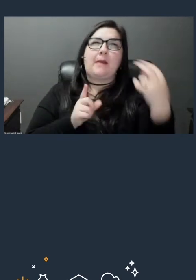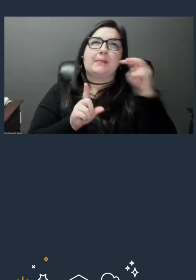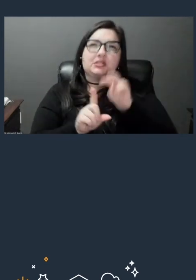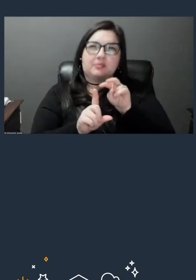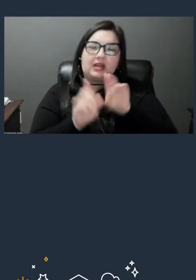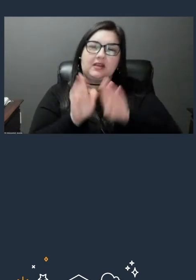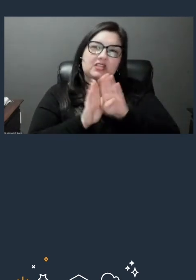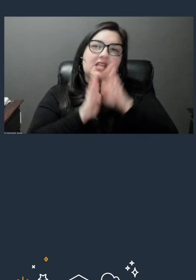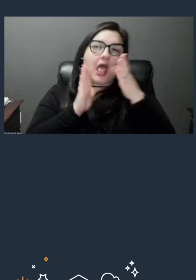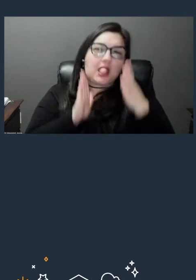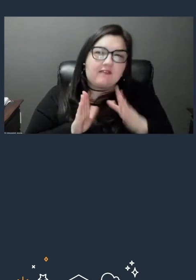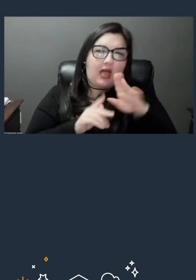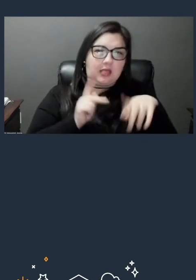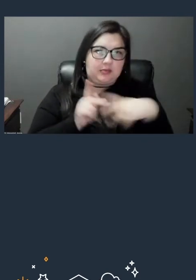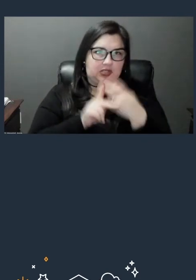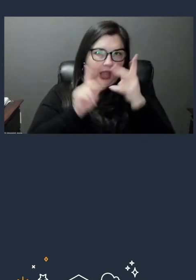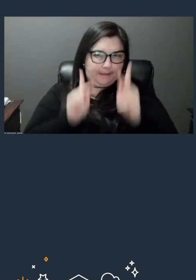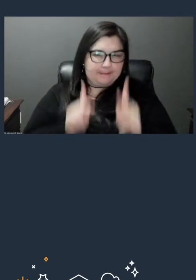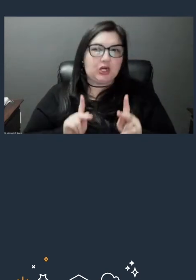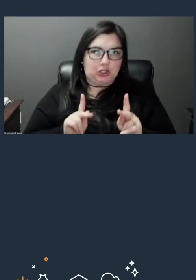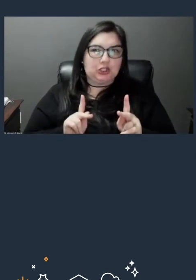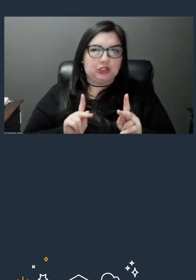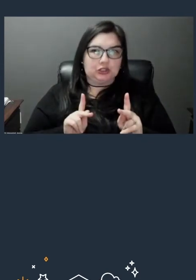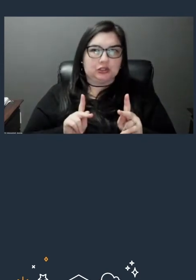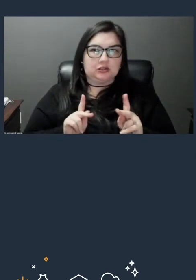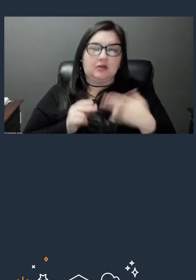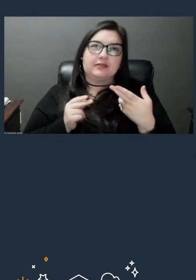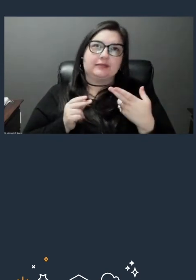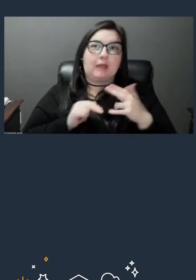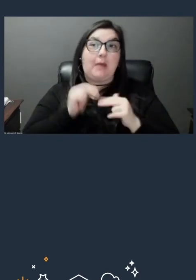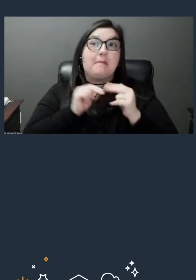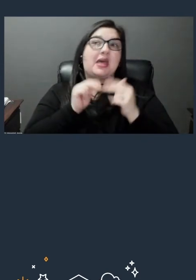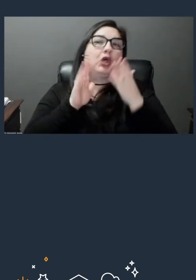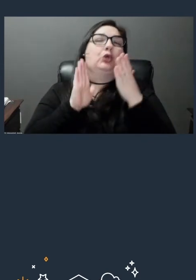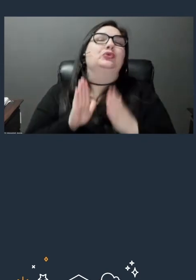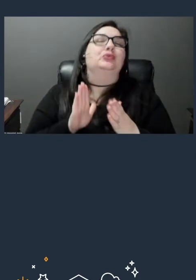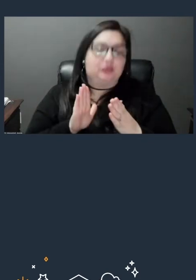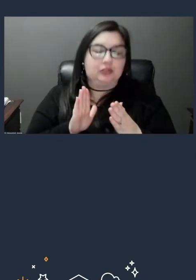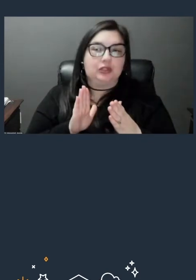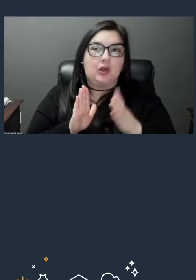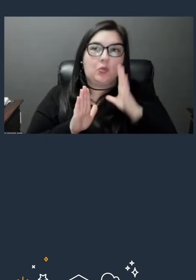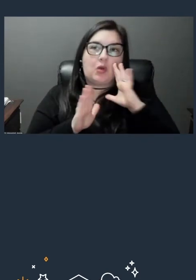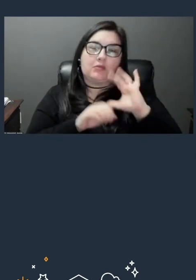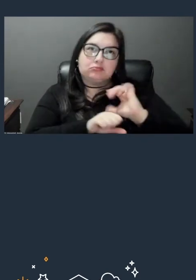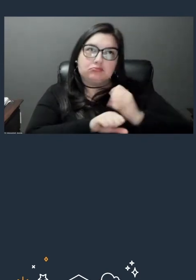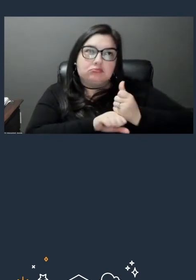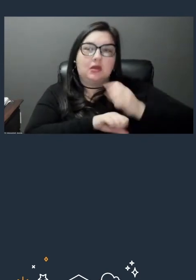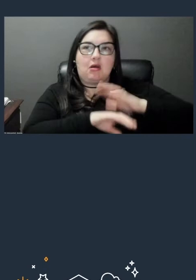someone, what we call at Amazon, a builder, somebody who's gonna be building things on the cloud. Maybe it's my own bias talking,